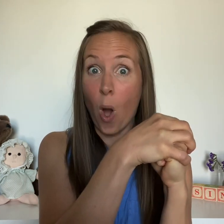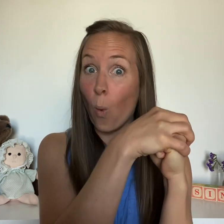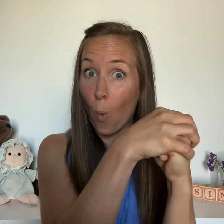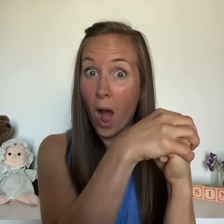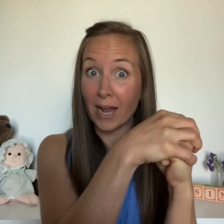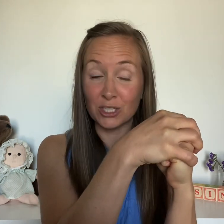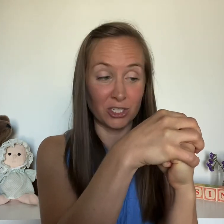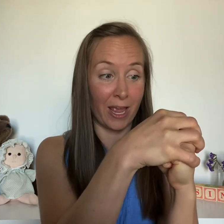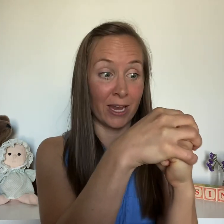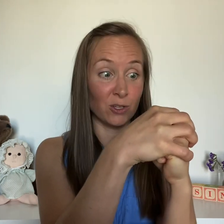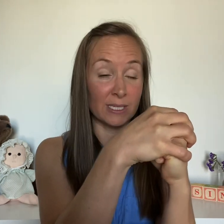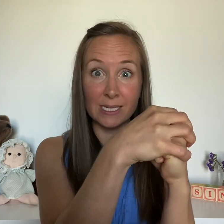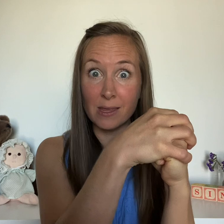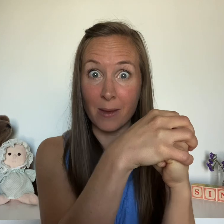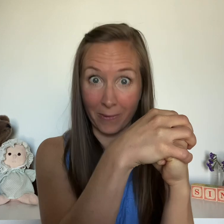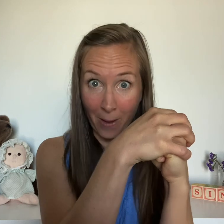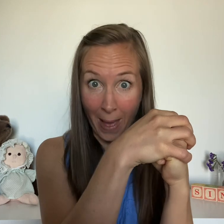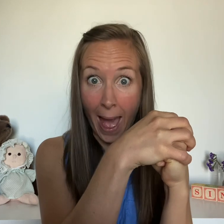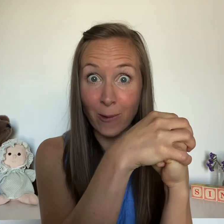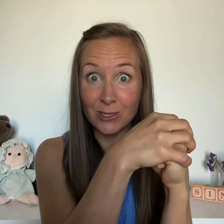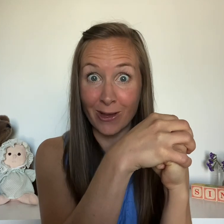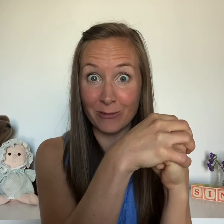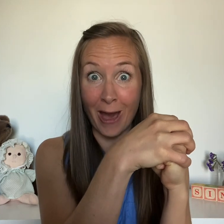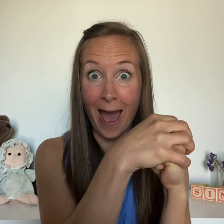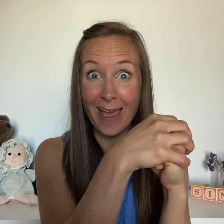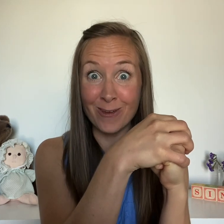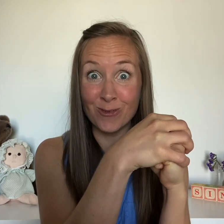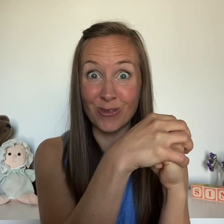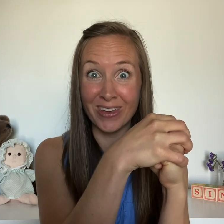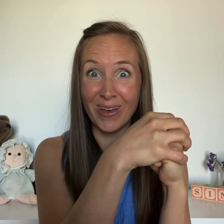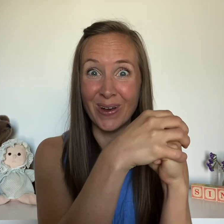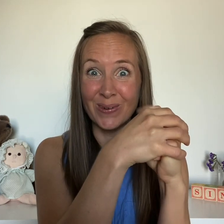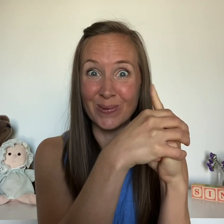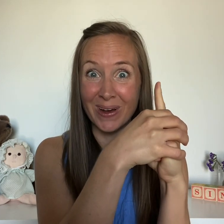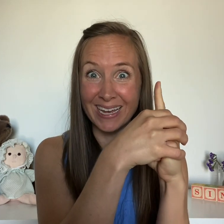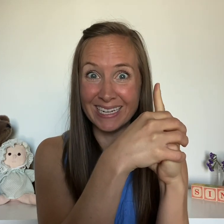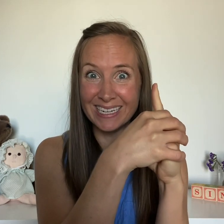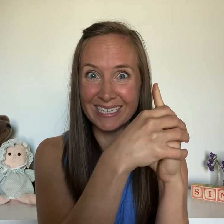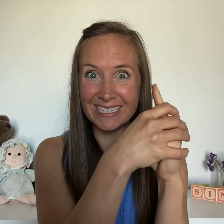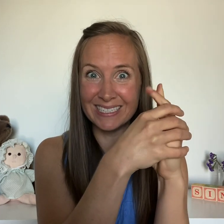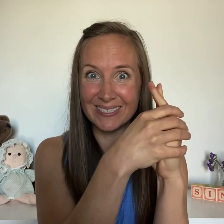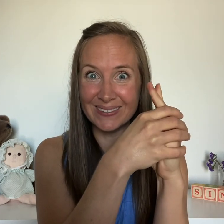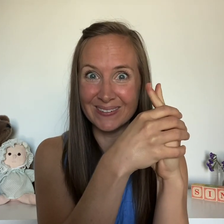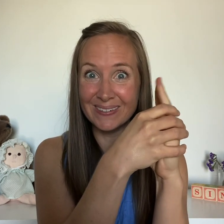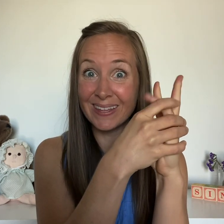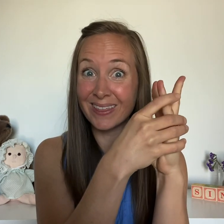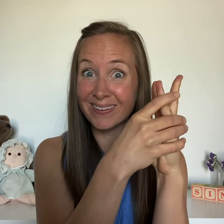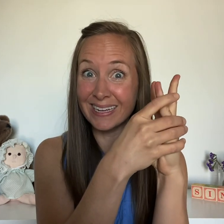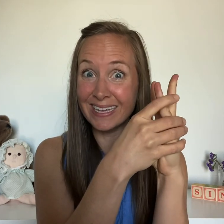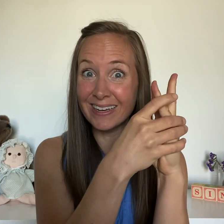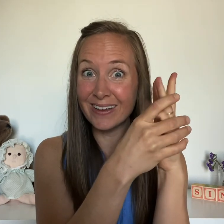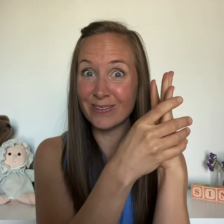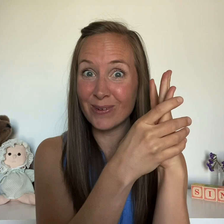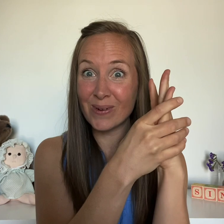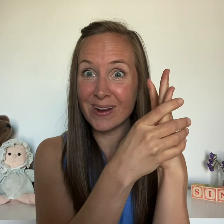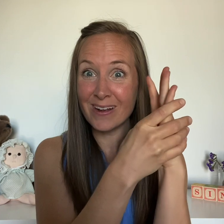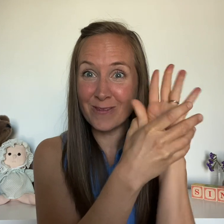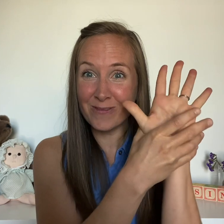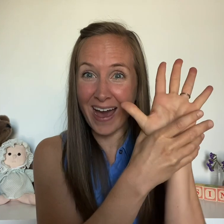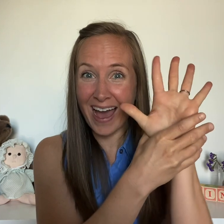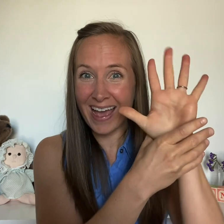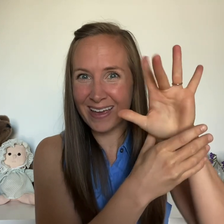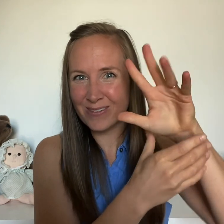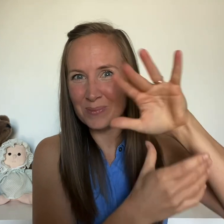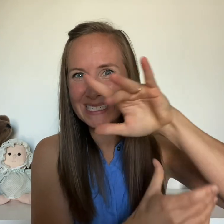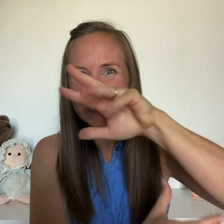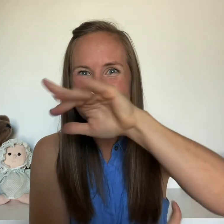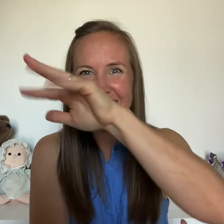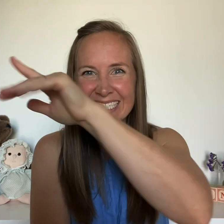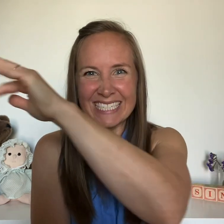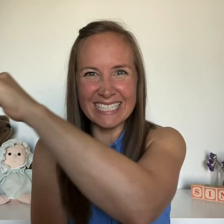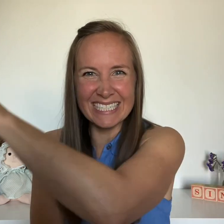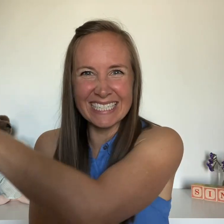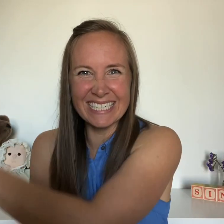Watch and you'll see them come out of the hive. One, two, three, four, five. Bzzzzzz.